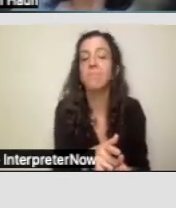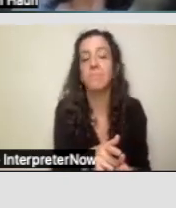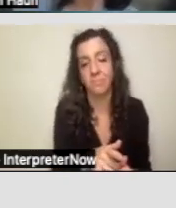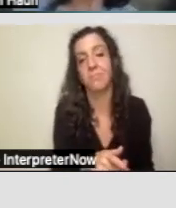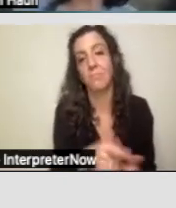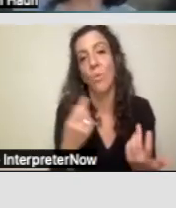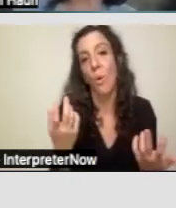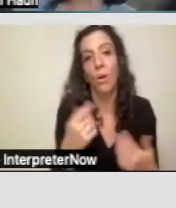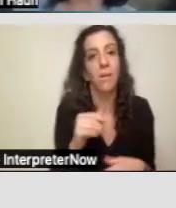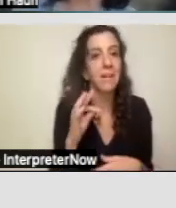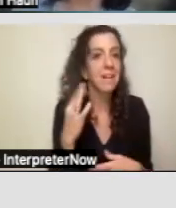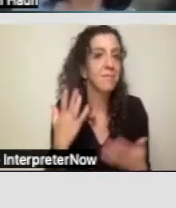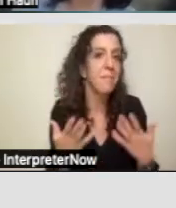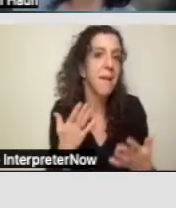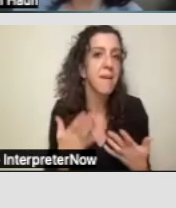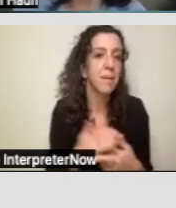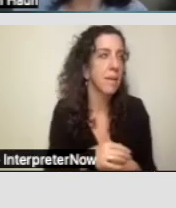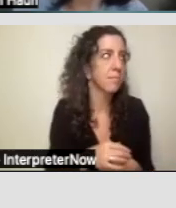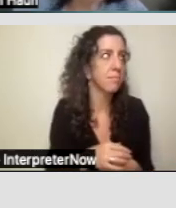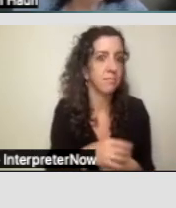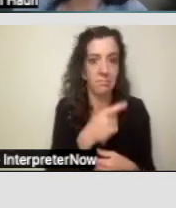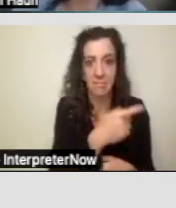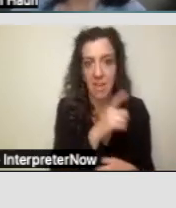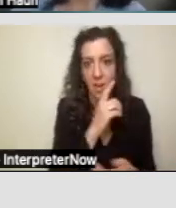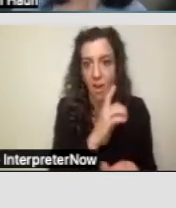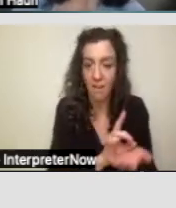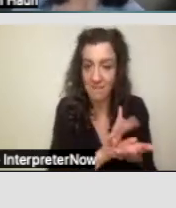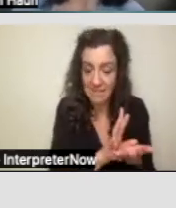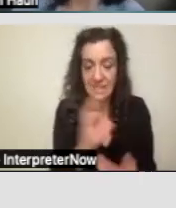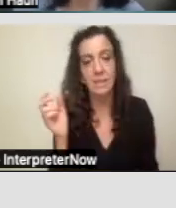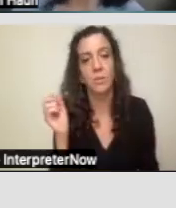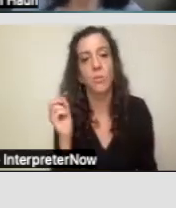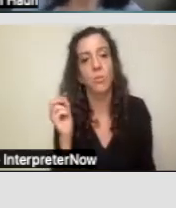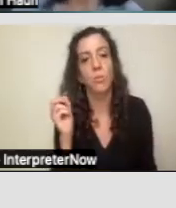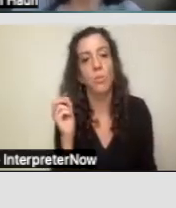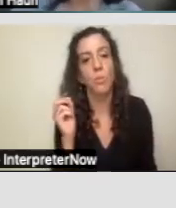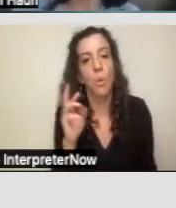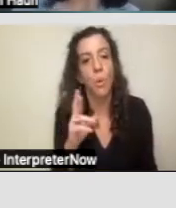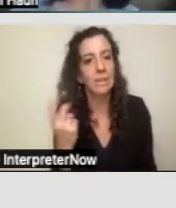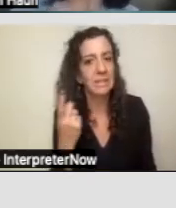for whatever reason they get an eviction notice or there's something brewing on their end,